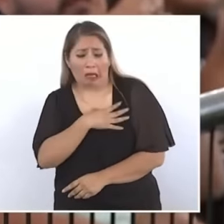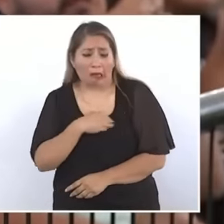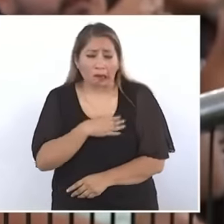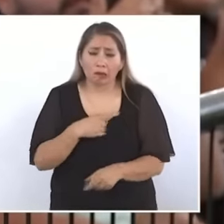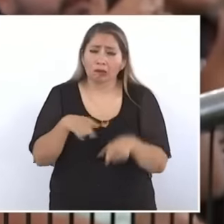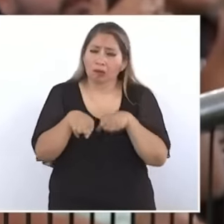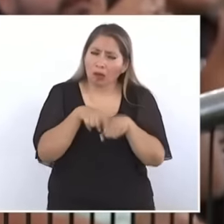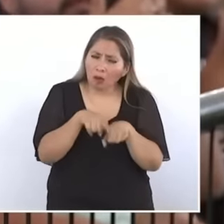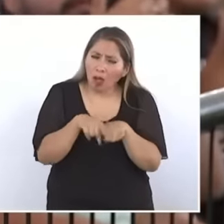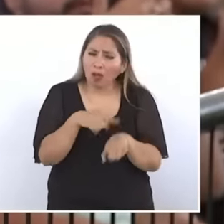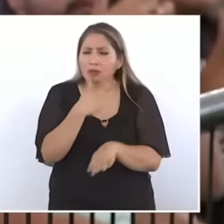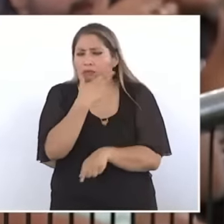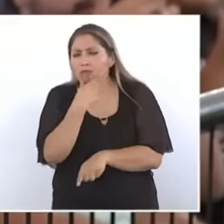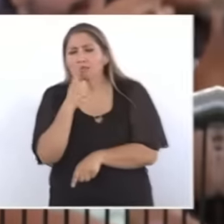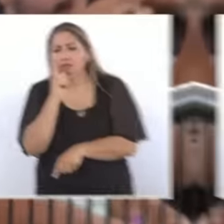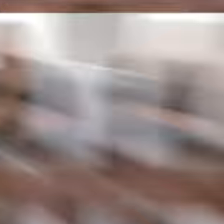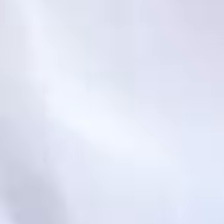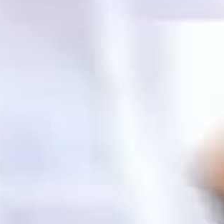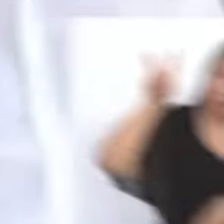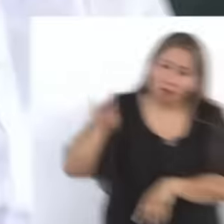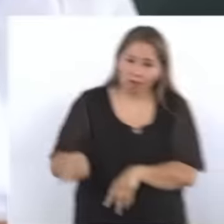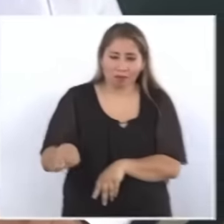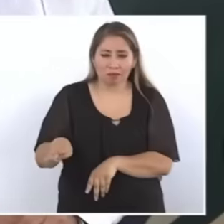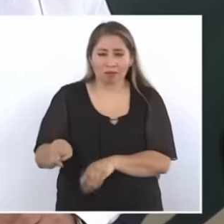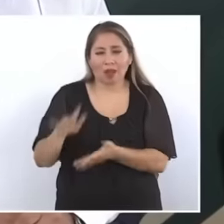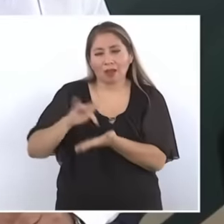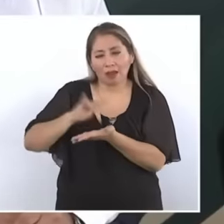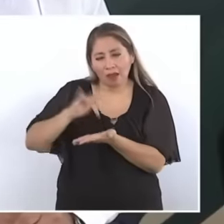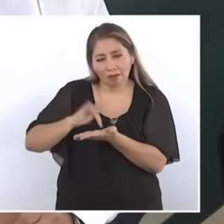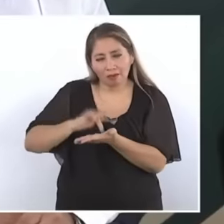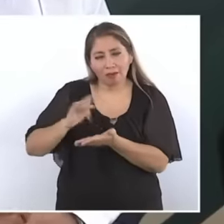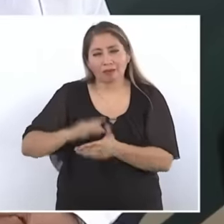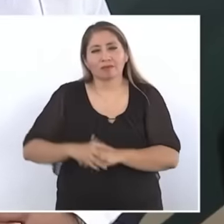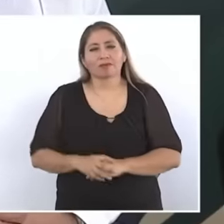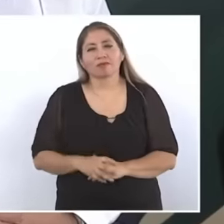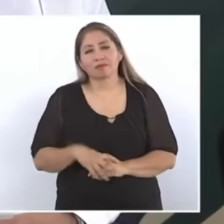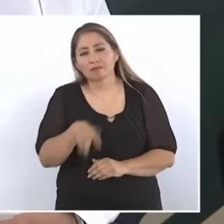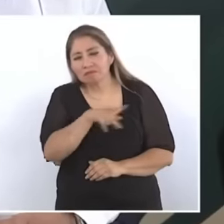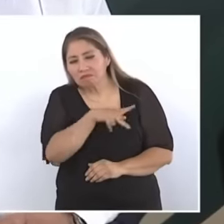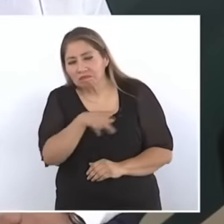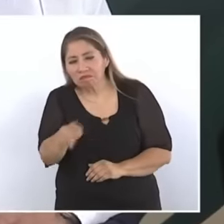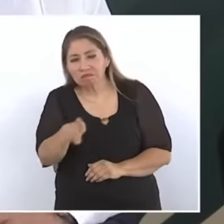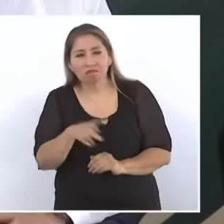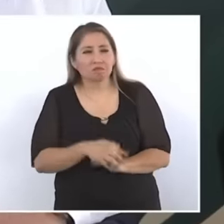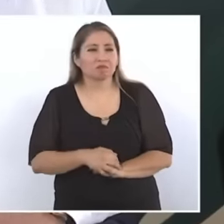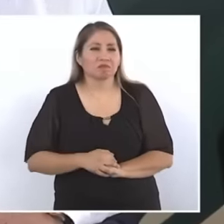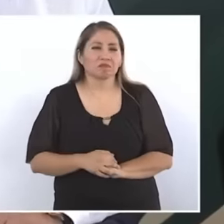gratitude to President López Obrador and look what a surprise it gave the president.